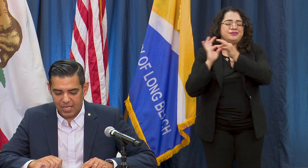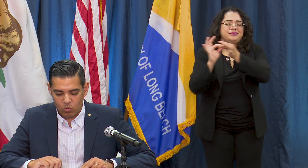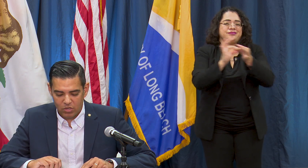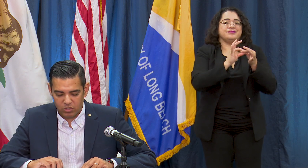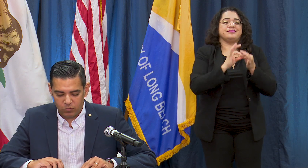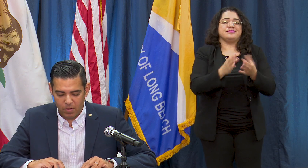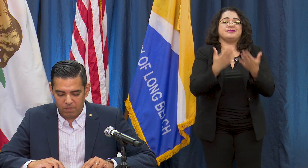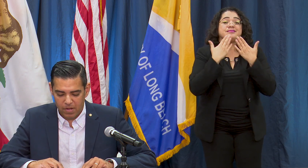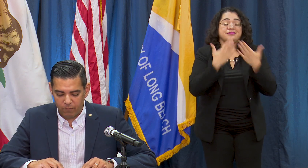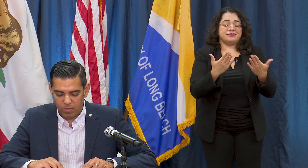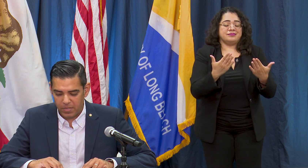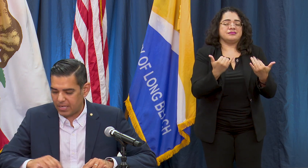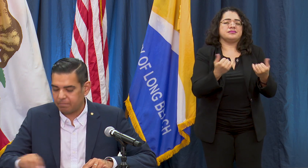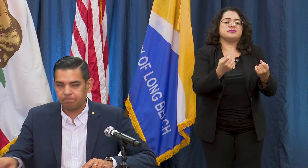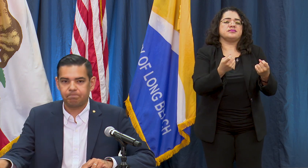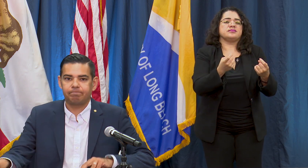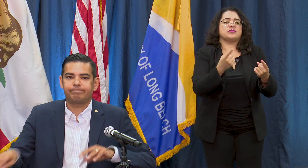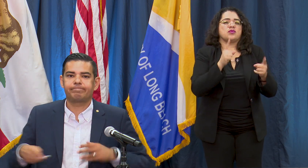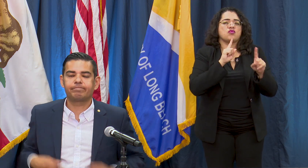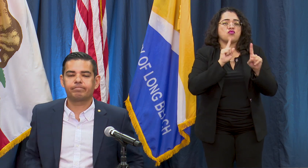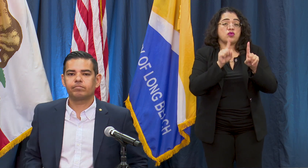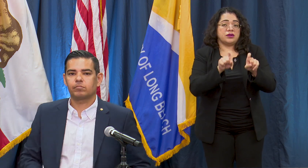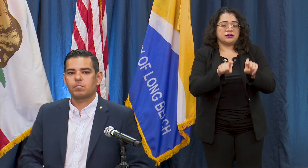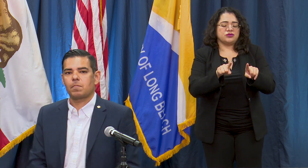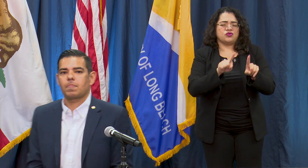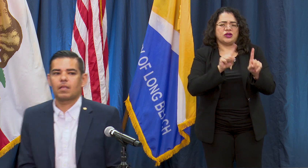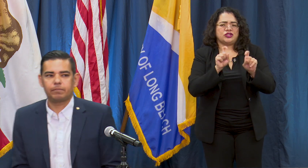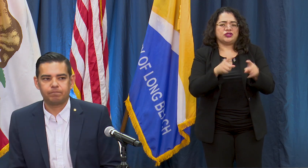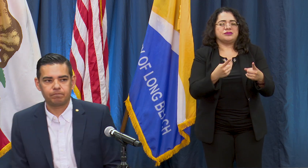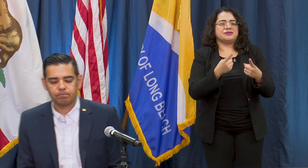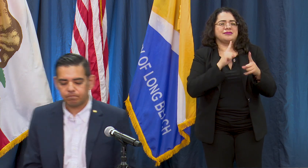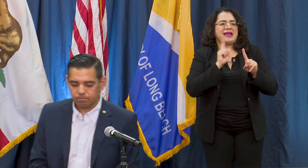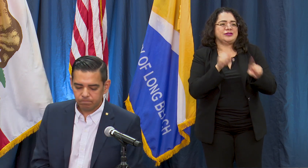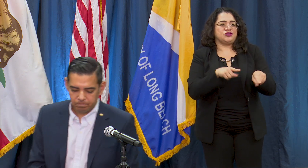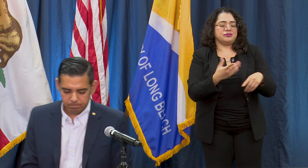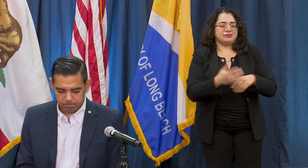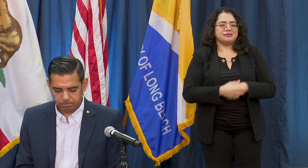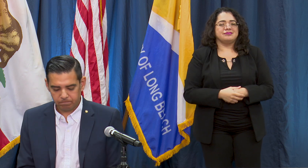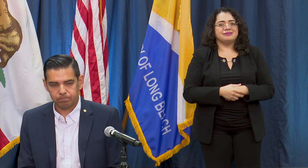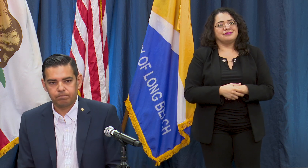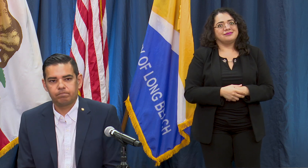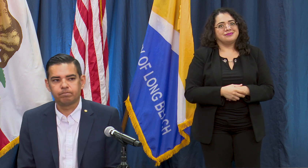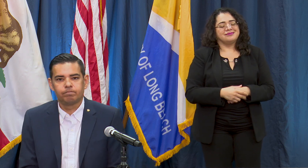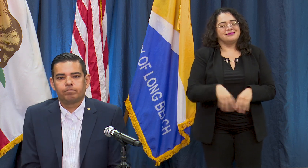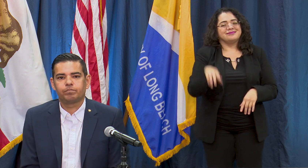any questions from the media. First up we have Hailey from Press Telegram and